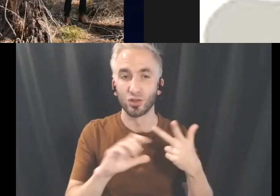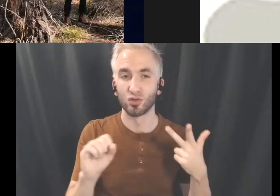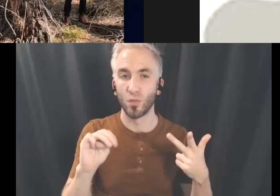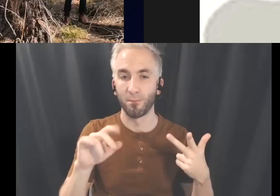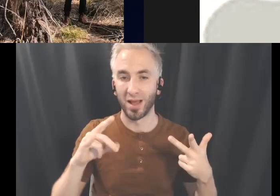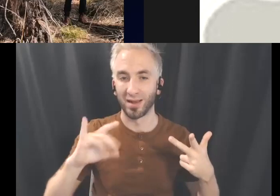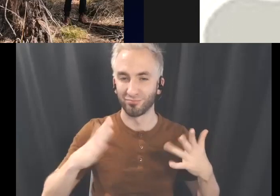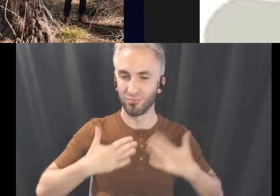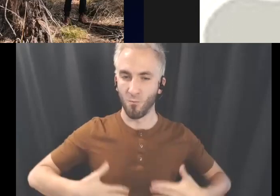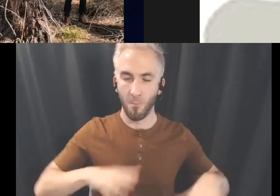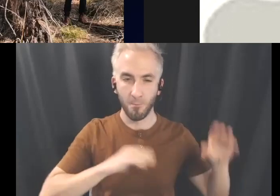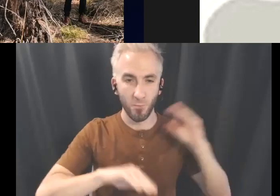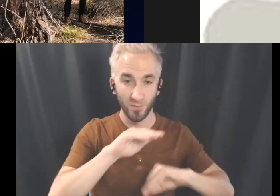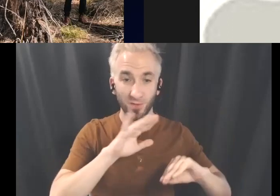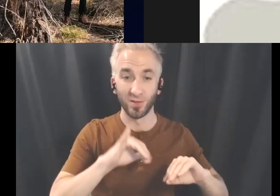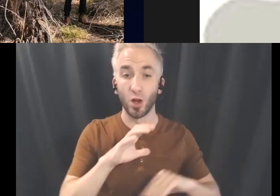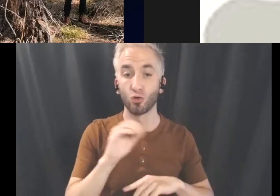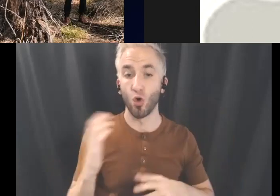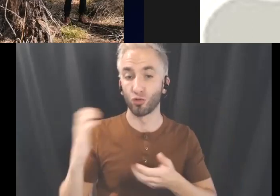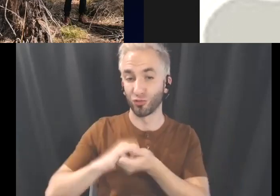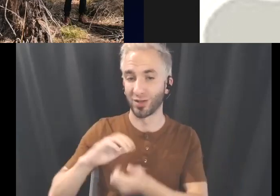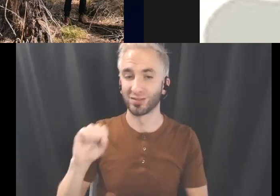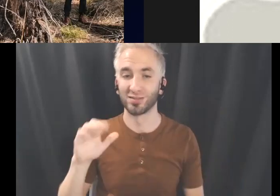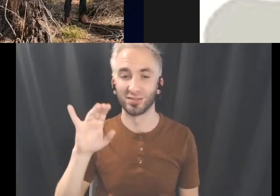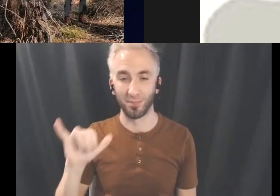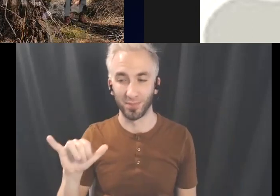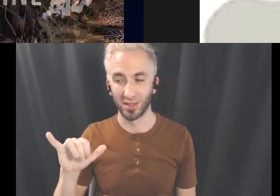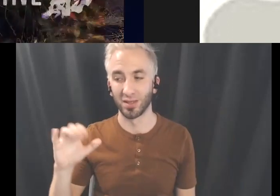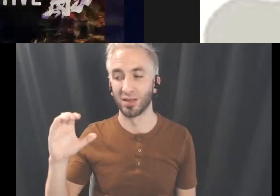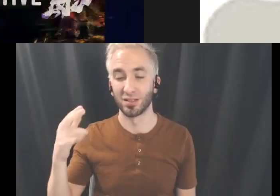The project is co-created with Sammy Chien and myself.